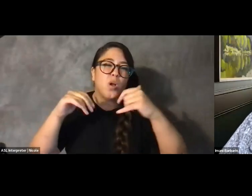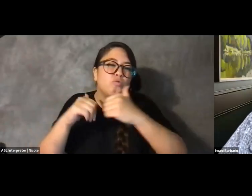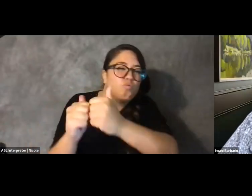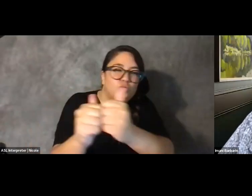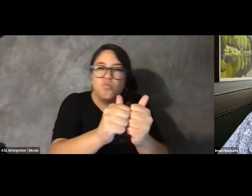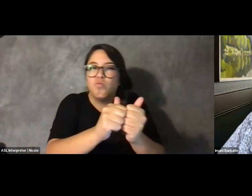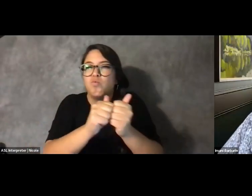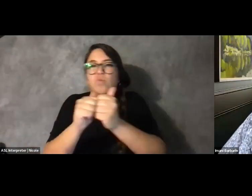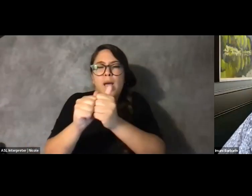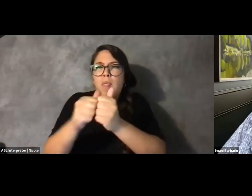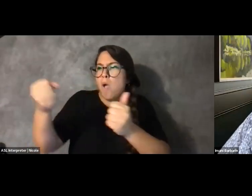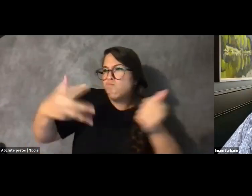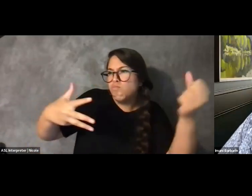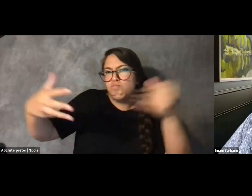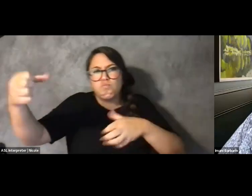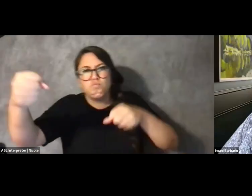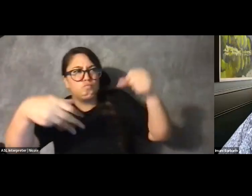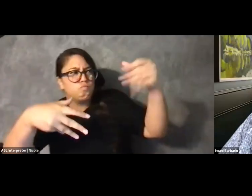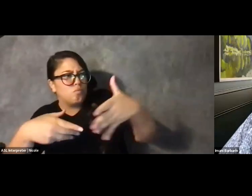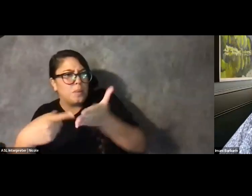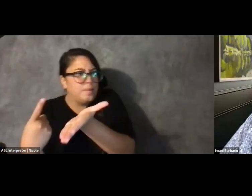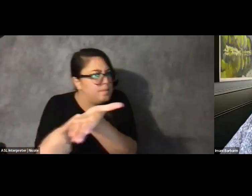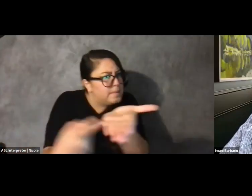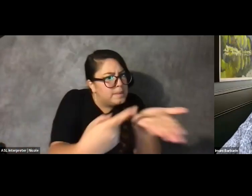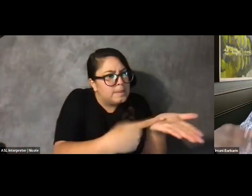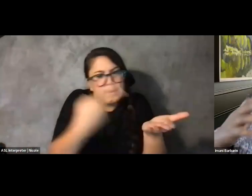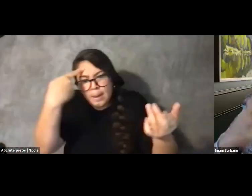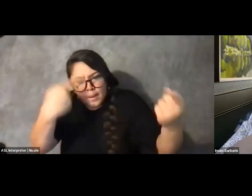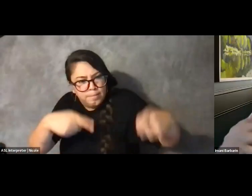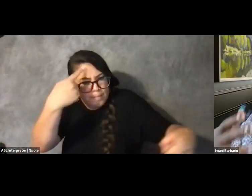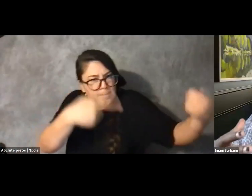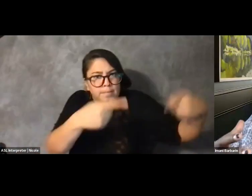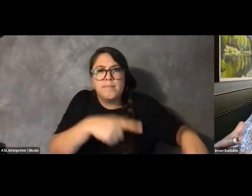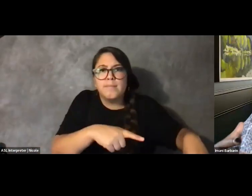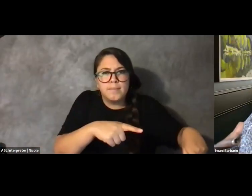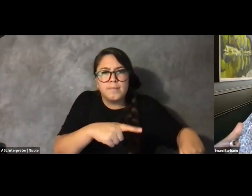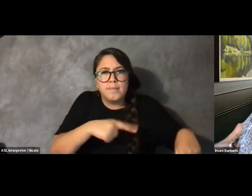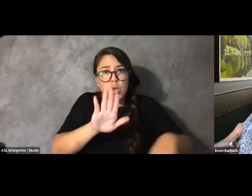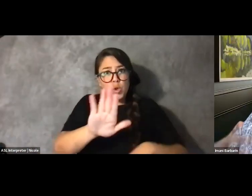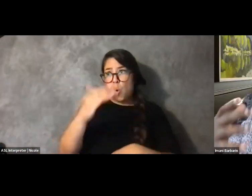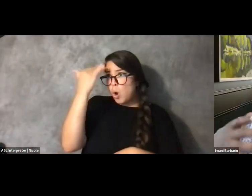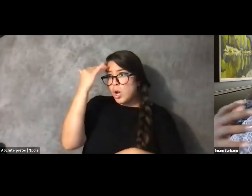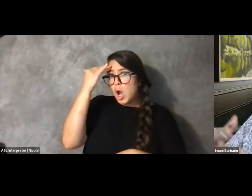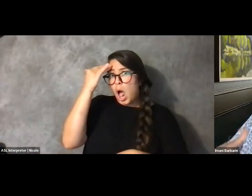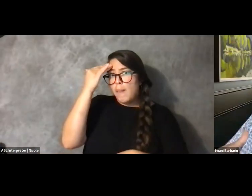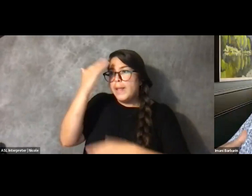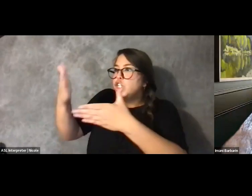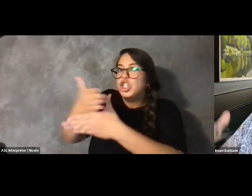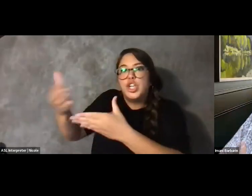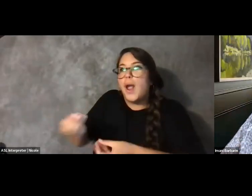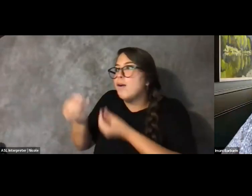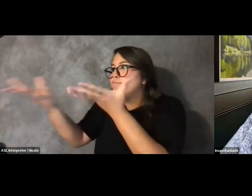It is important to share knowledge and share this basis of understanding,